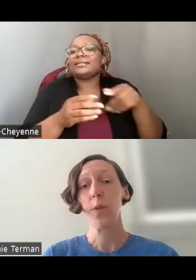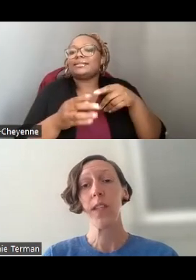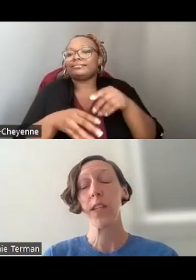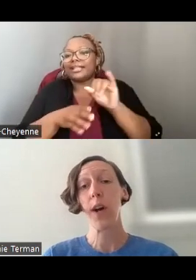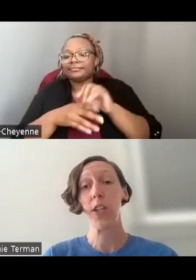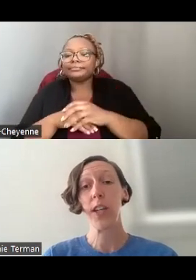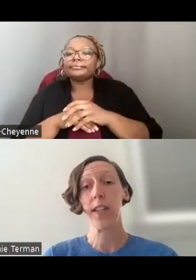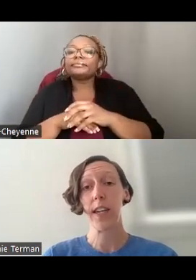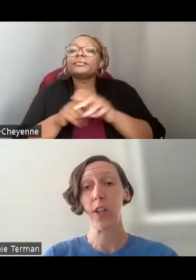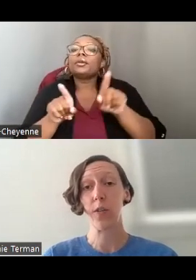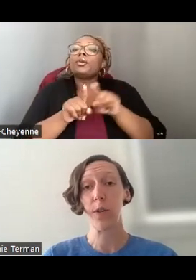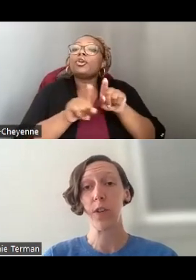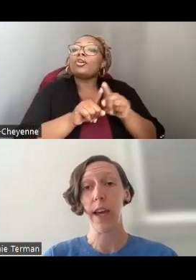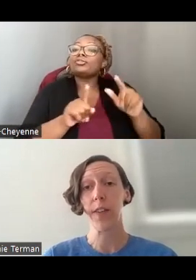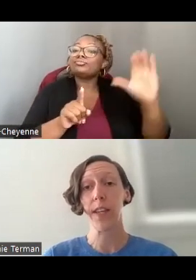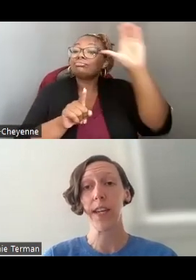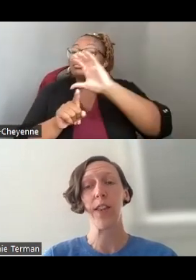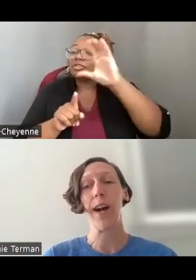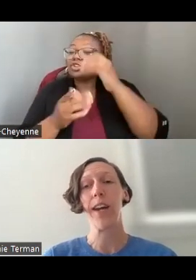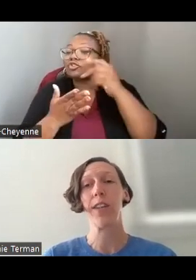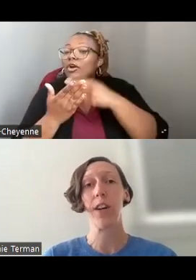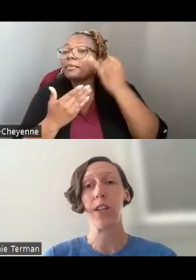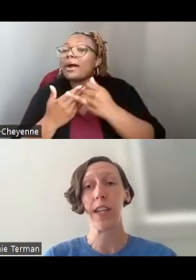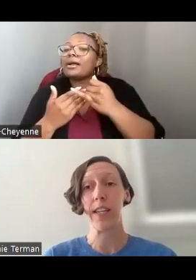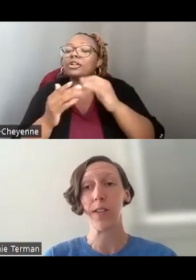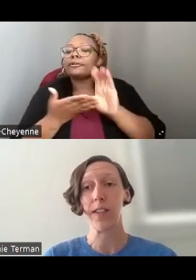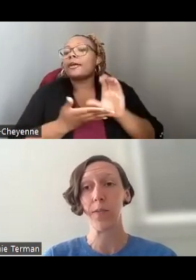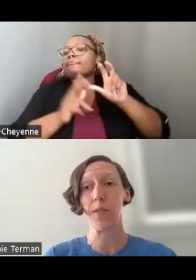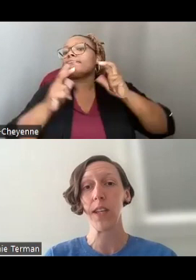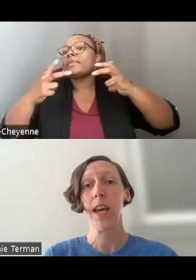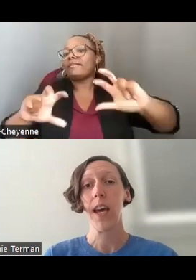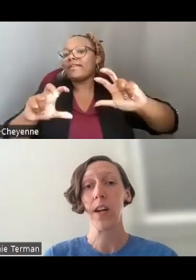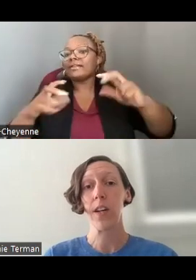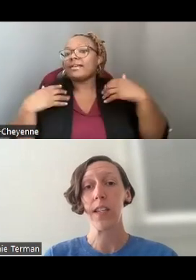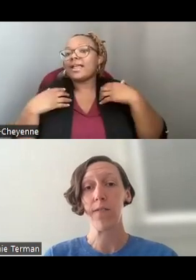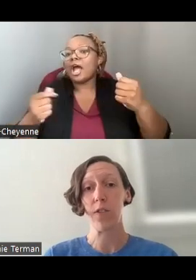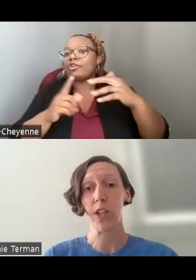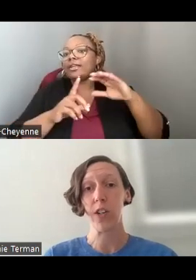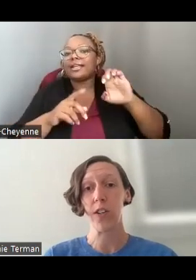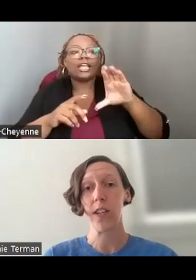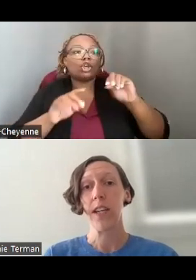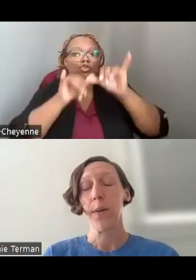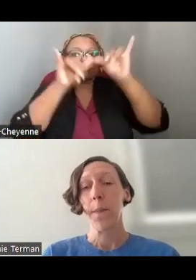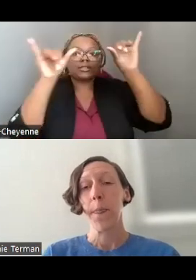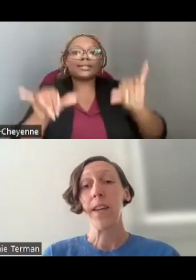WE SEEK PROJECTS THAT CONTRIBUTE TO HEALTHY AND THRIVING ARTS ECOSYSTEMS AND ARTS INFRASTRUCTURES,